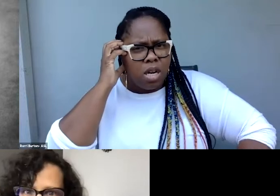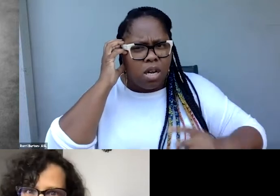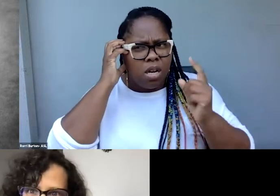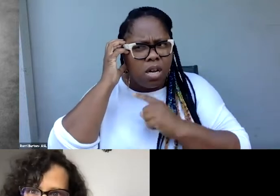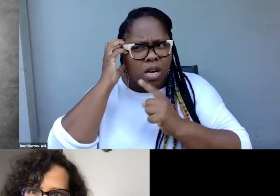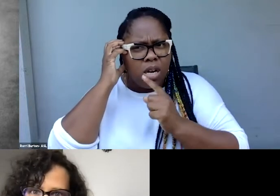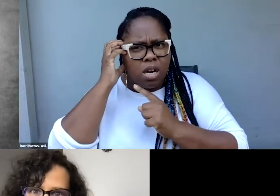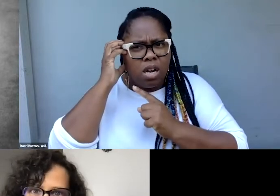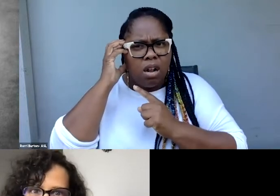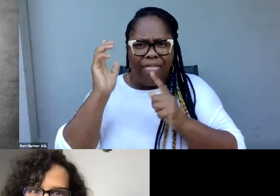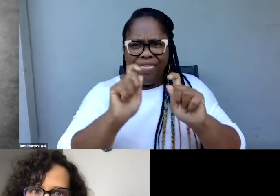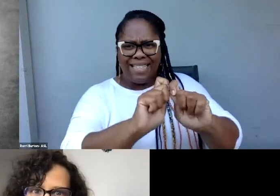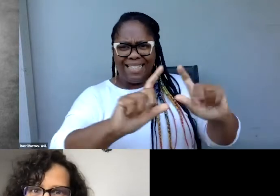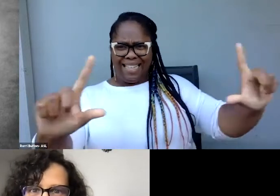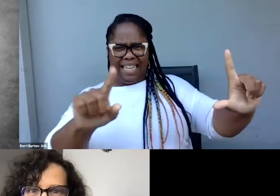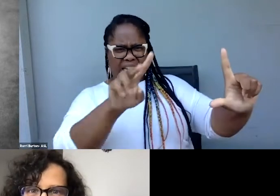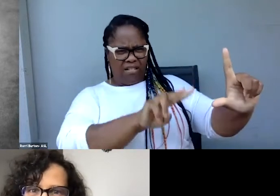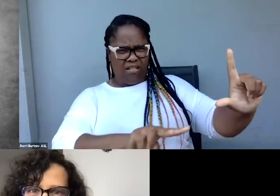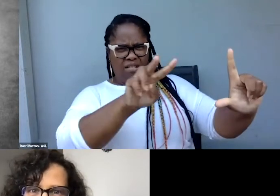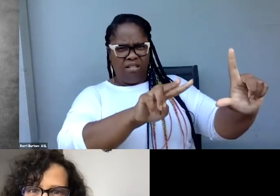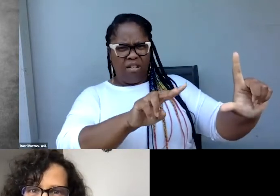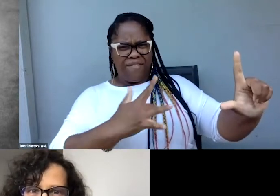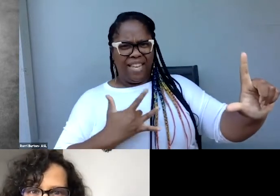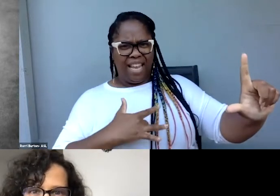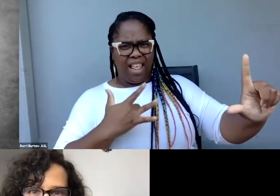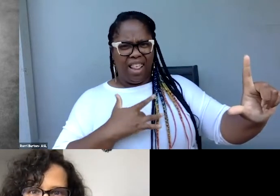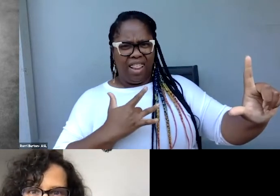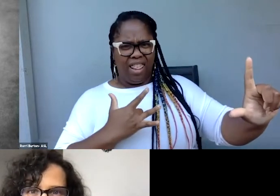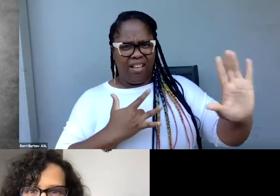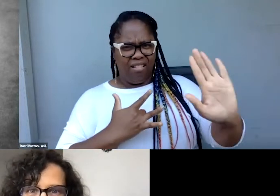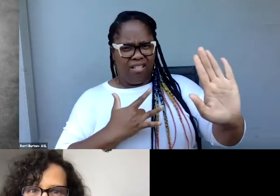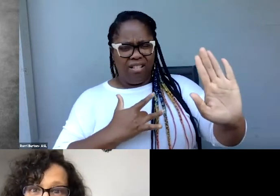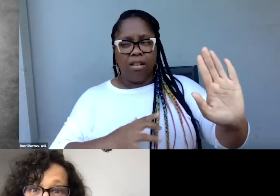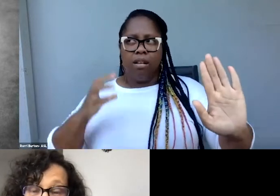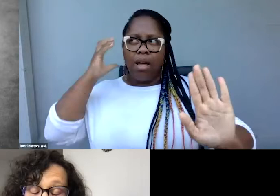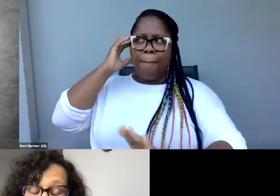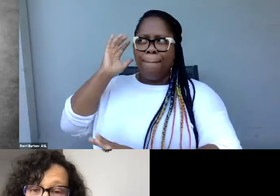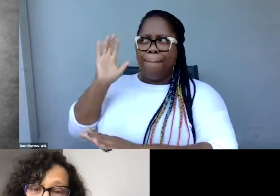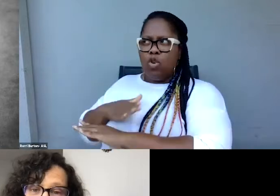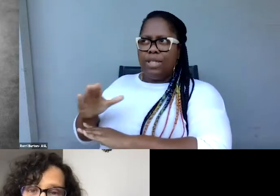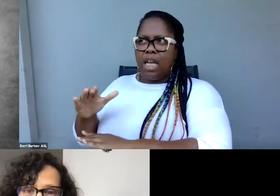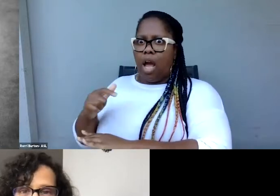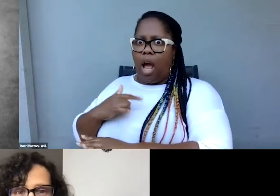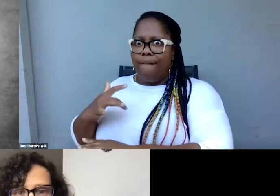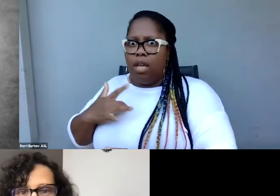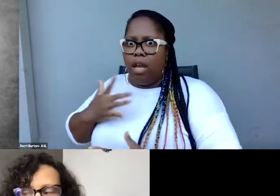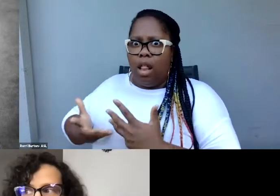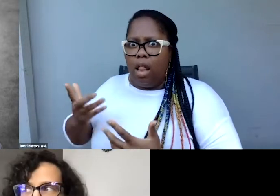of this scene, not what does this music make me feel, especially if I'm not familiar with that music.